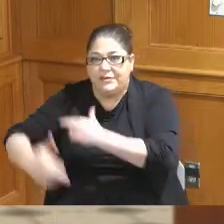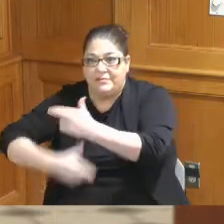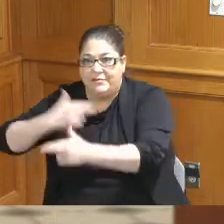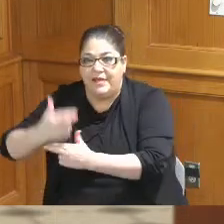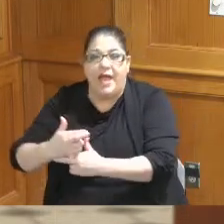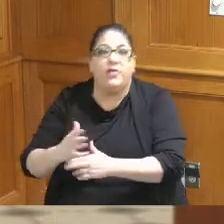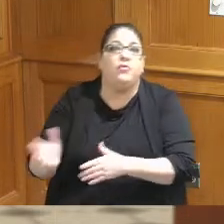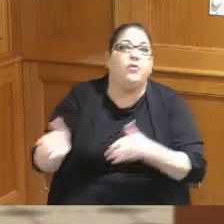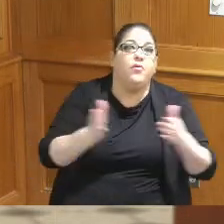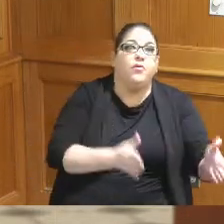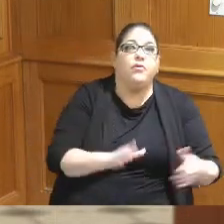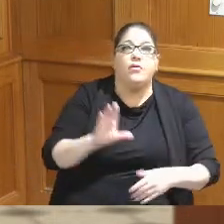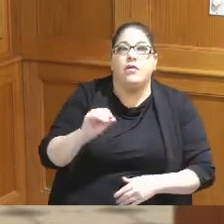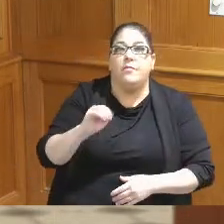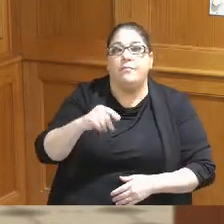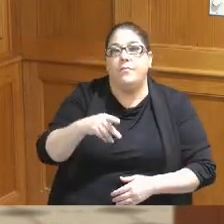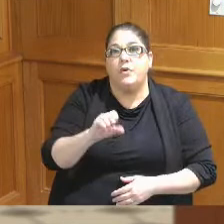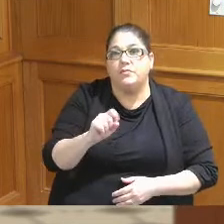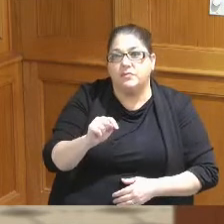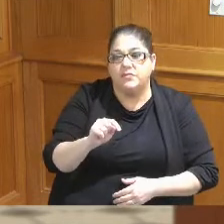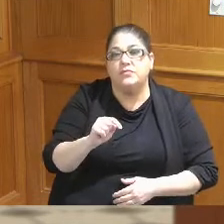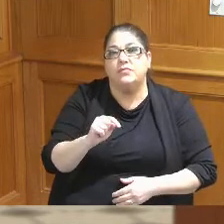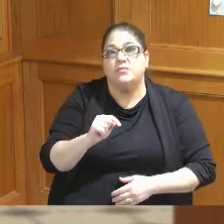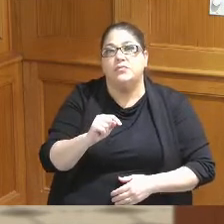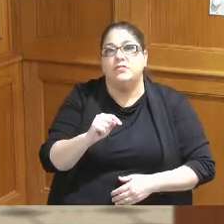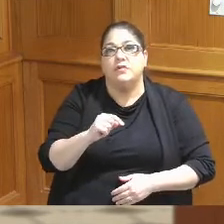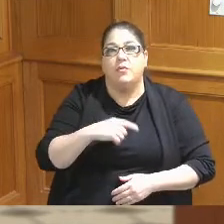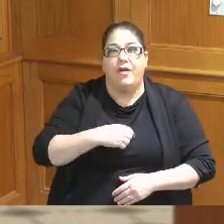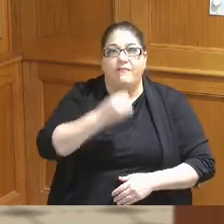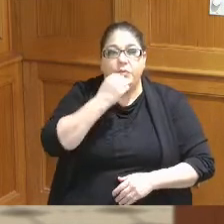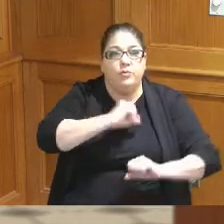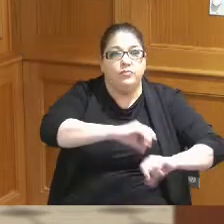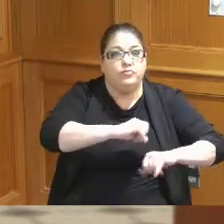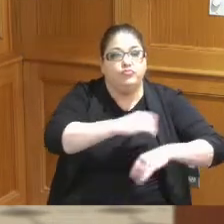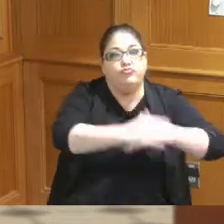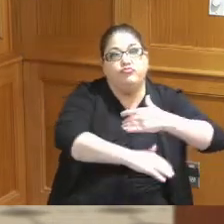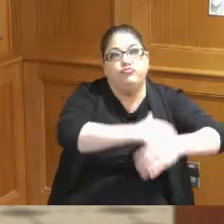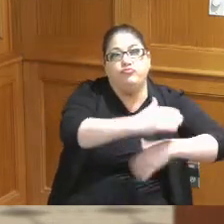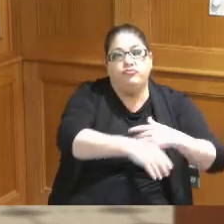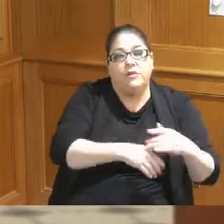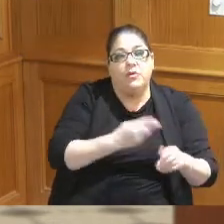land filled and then we it's kind of a pie of funds and we divvy up the funds that way